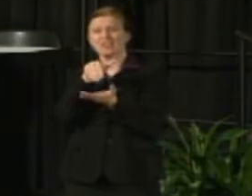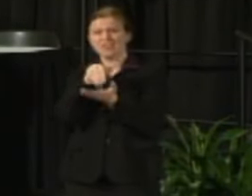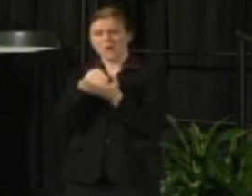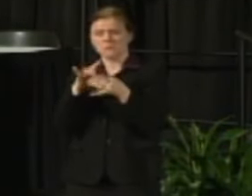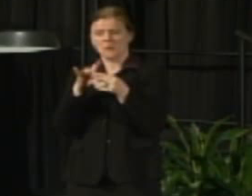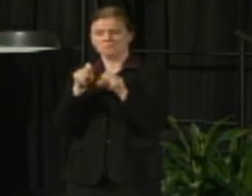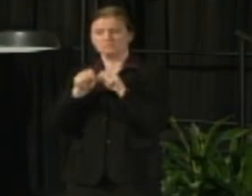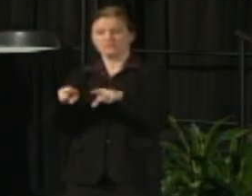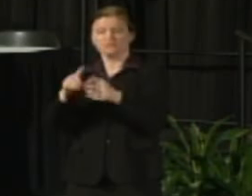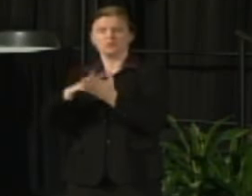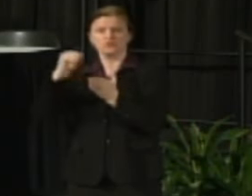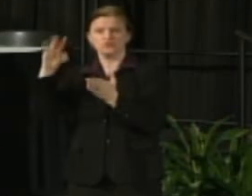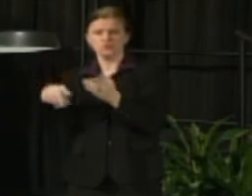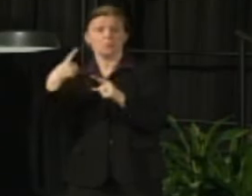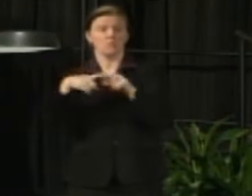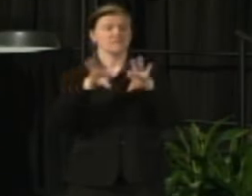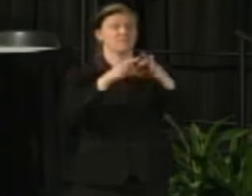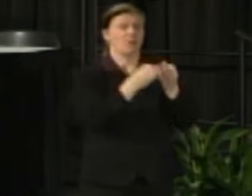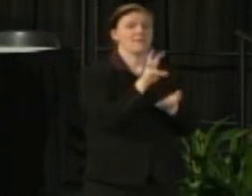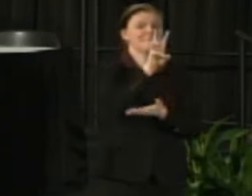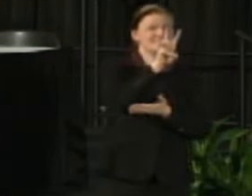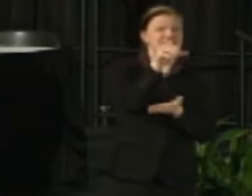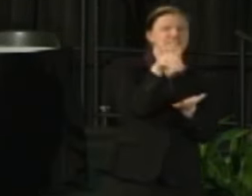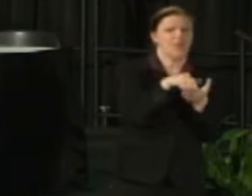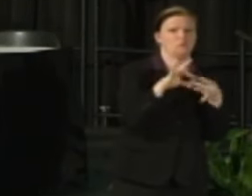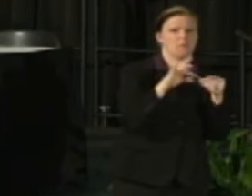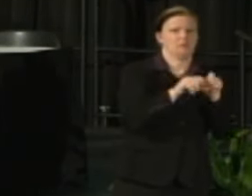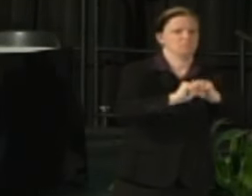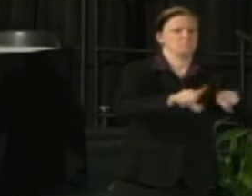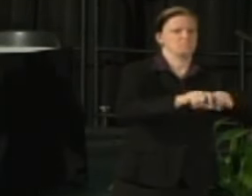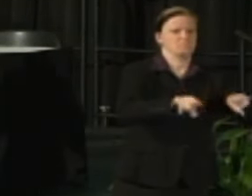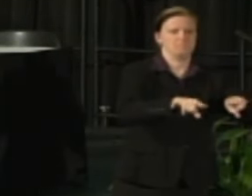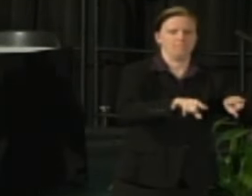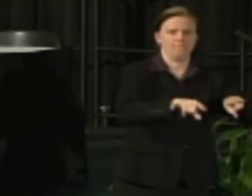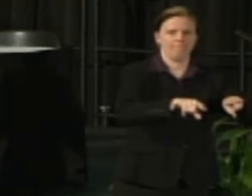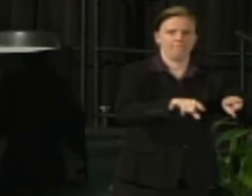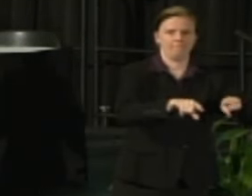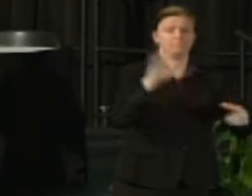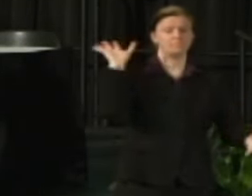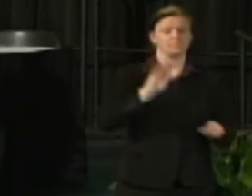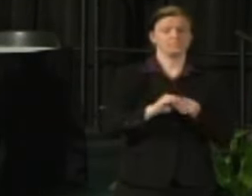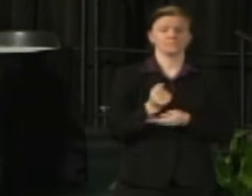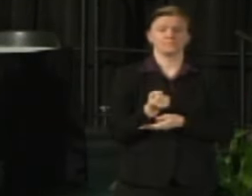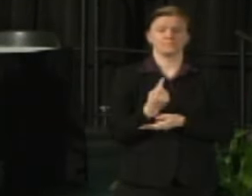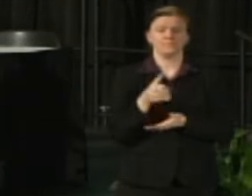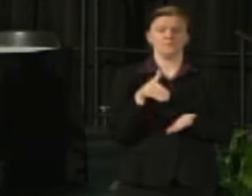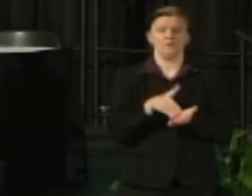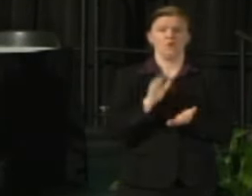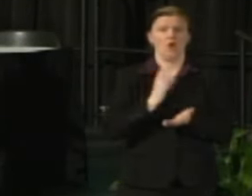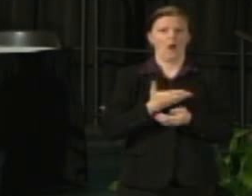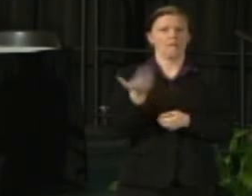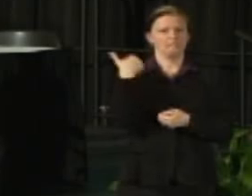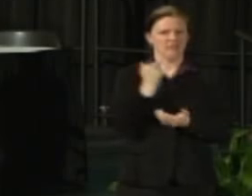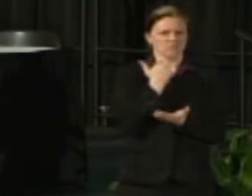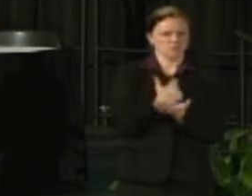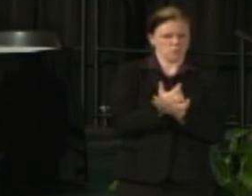to our Panther families 6,000 went out yesterday. We sent 11,000 to our alumni messages yesterday.